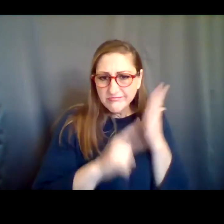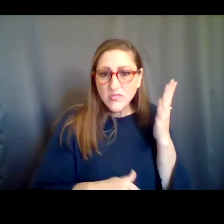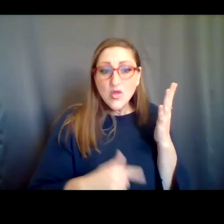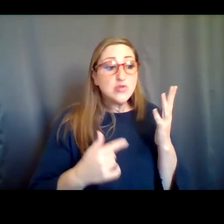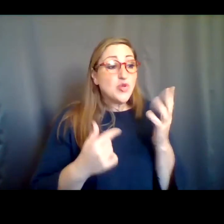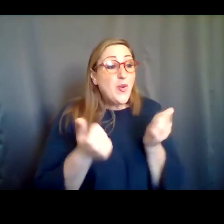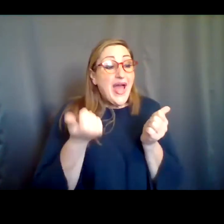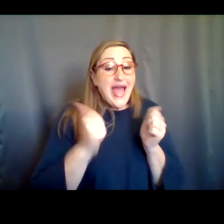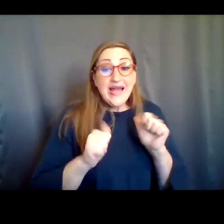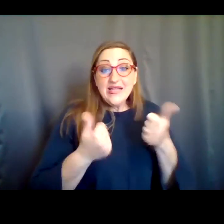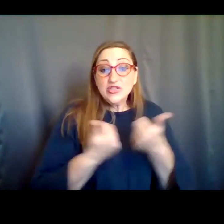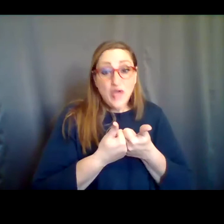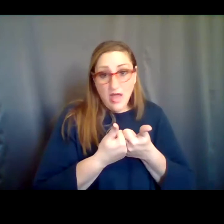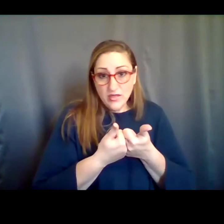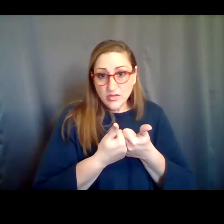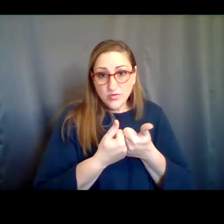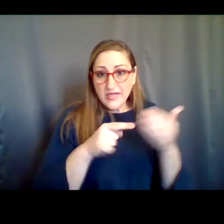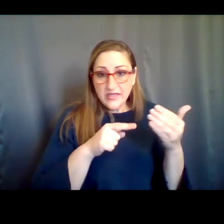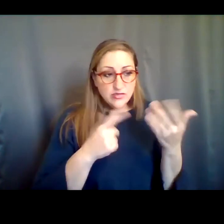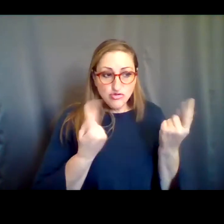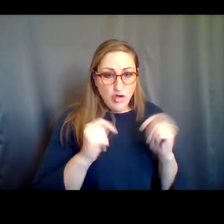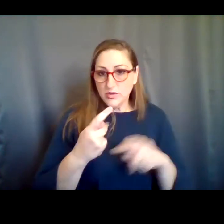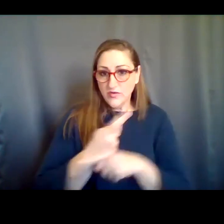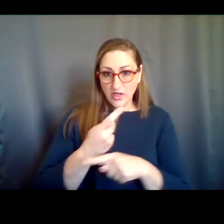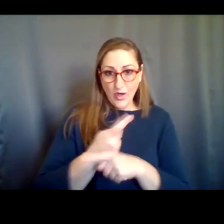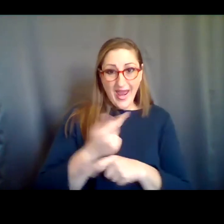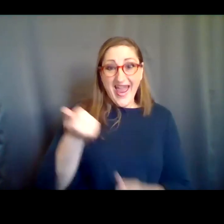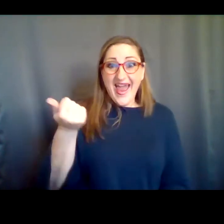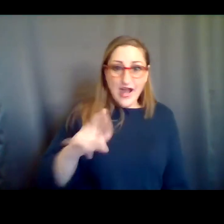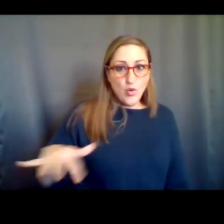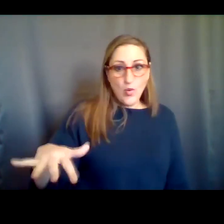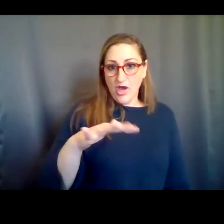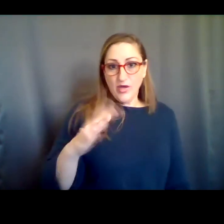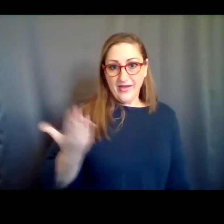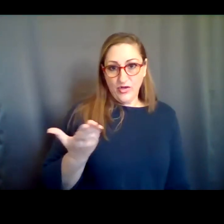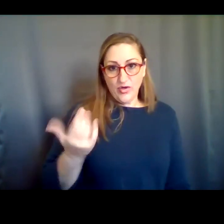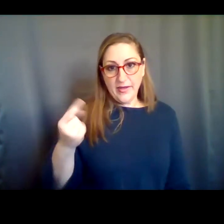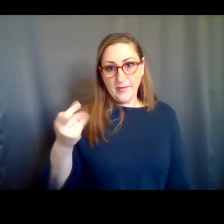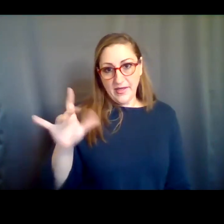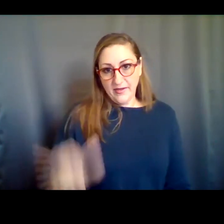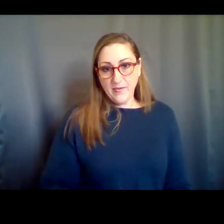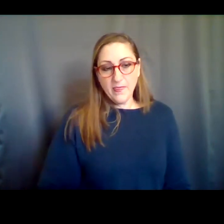this group setting at Gibney. And to give you an example, some of the recent challenges we've been dealing